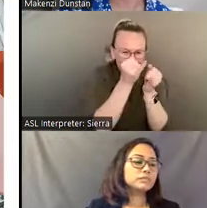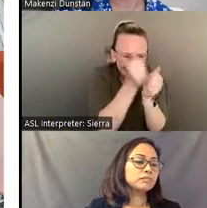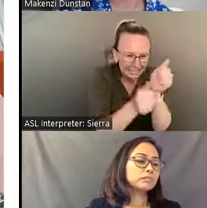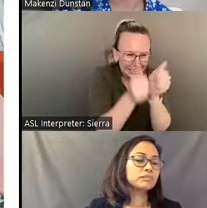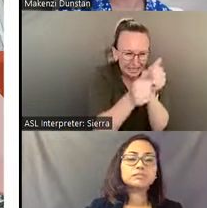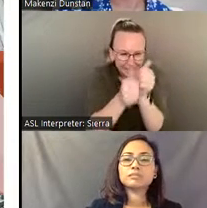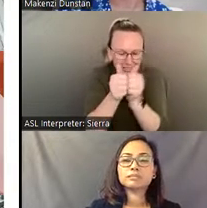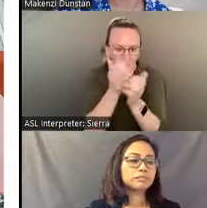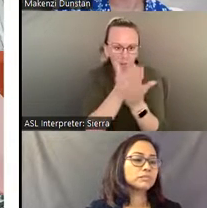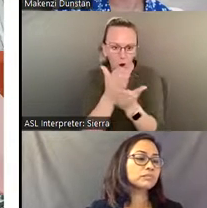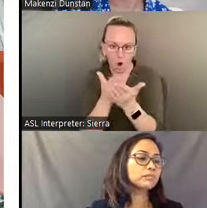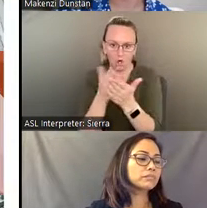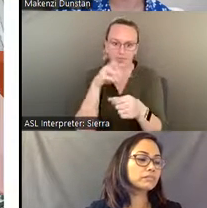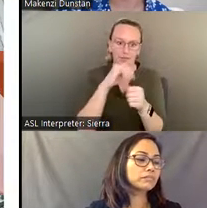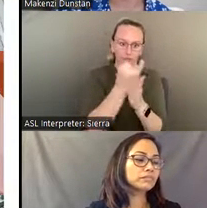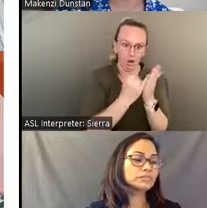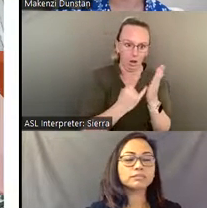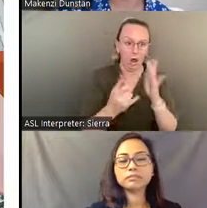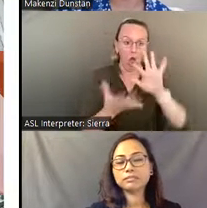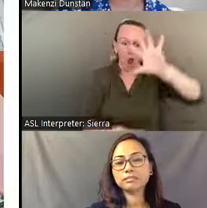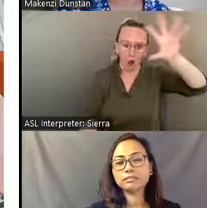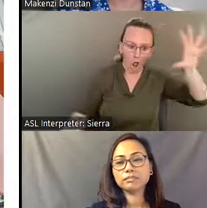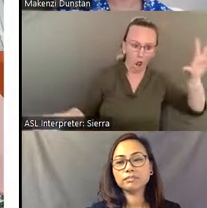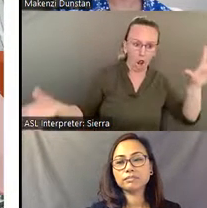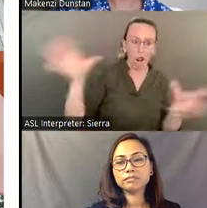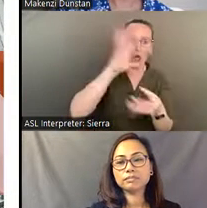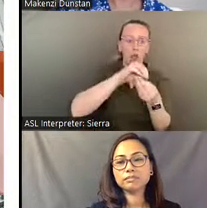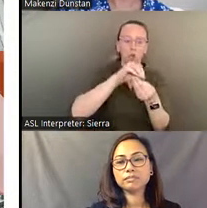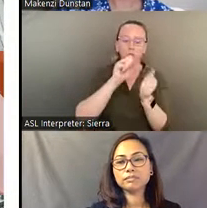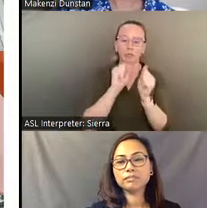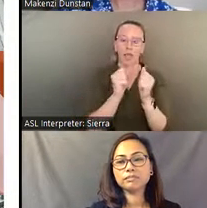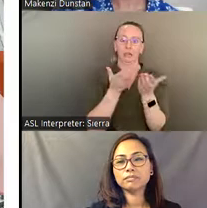how such a vast array of ornament can exist in an ultimate visual harmony.